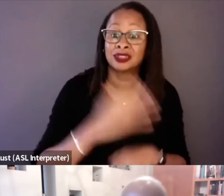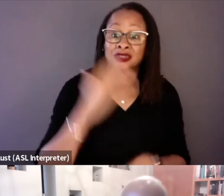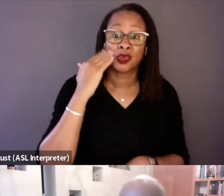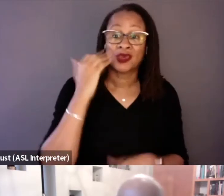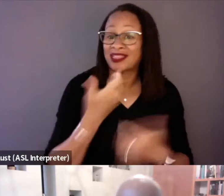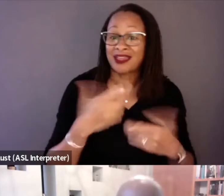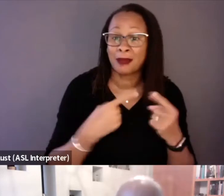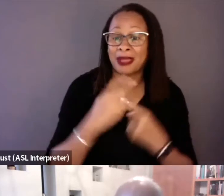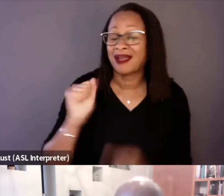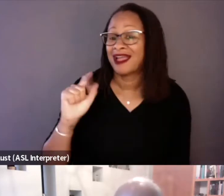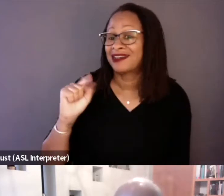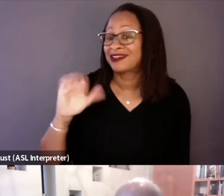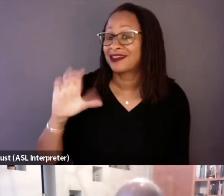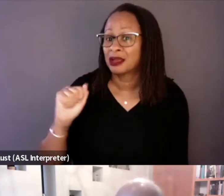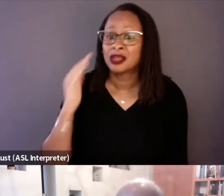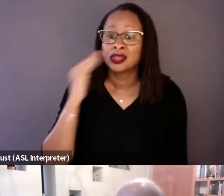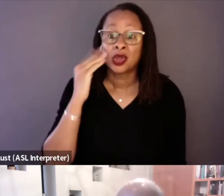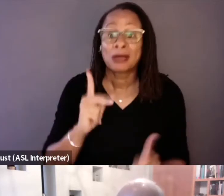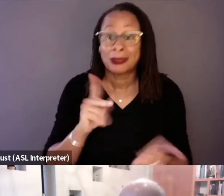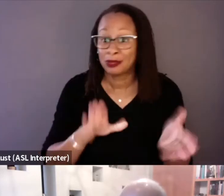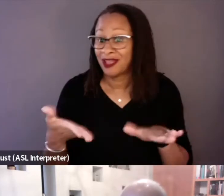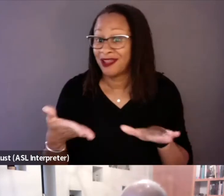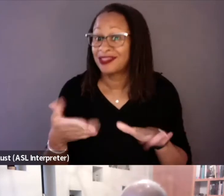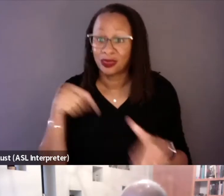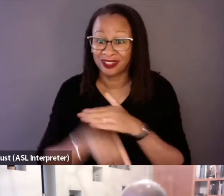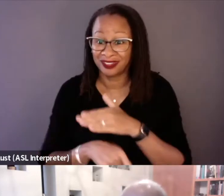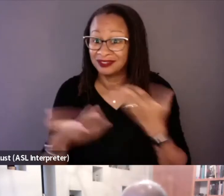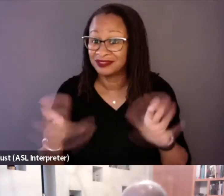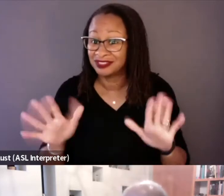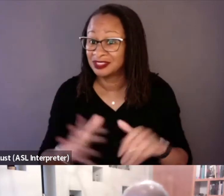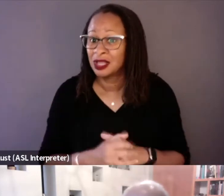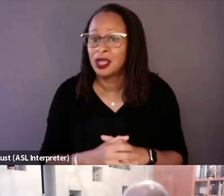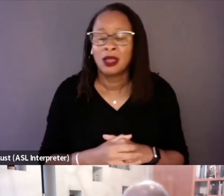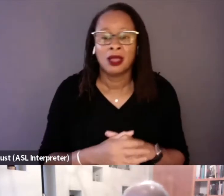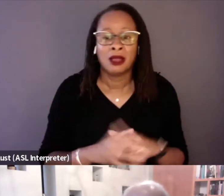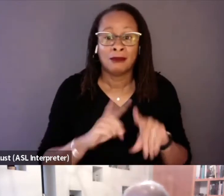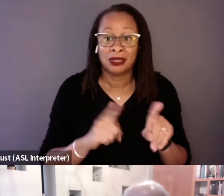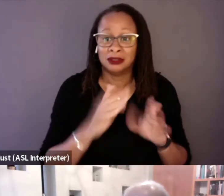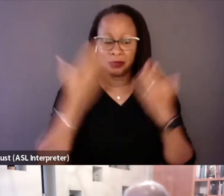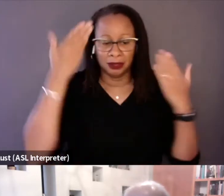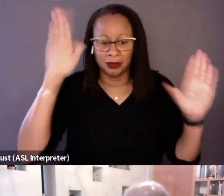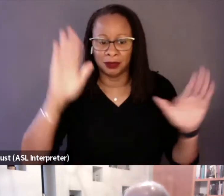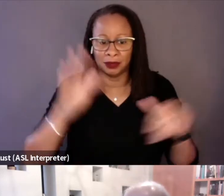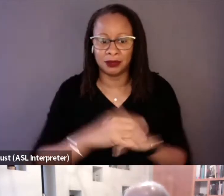you know that people were killed, but you don't know that then,